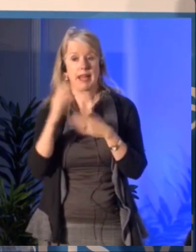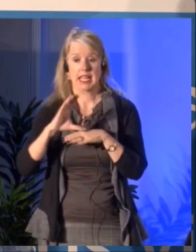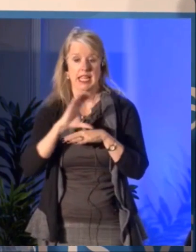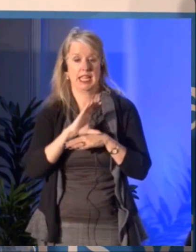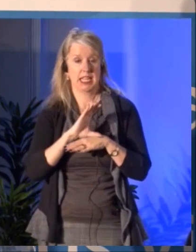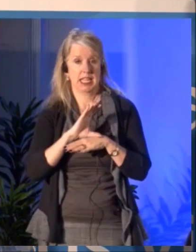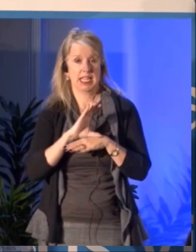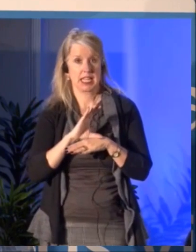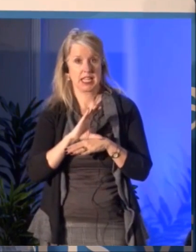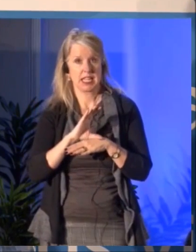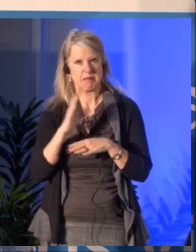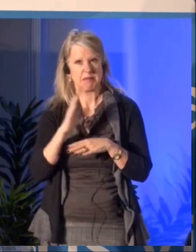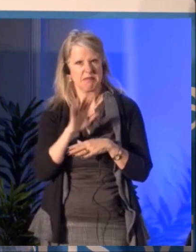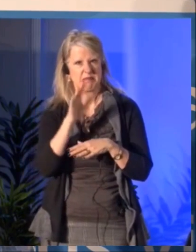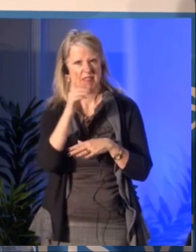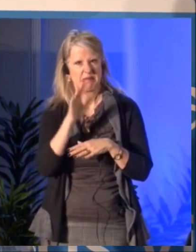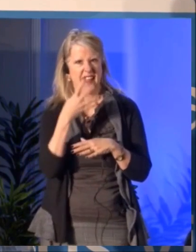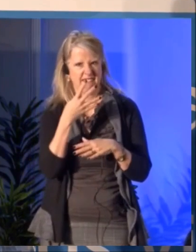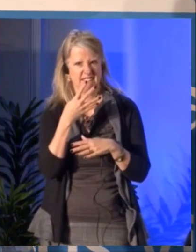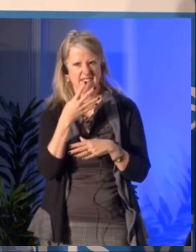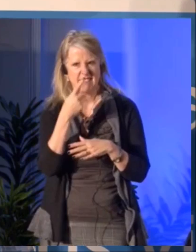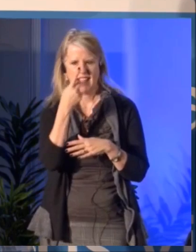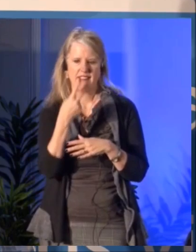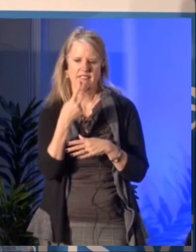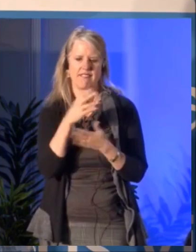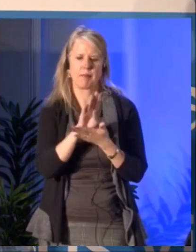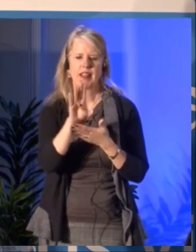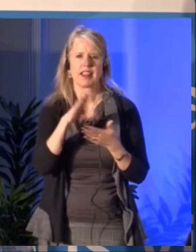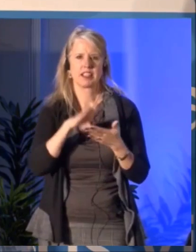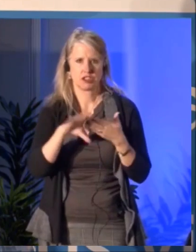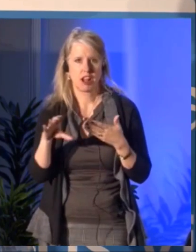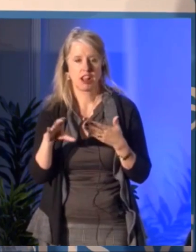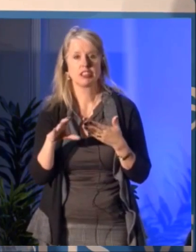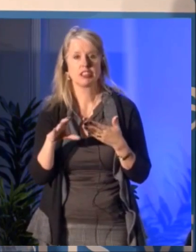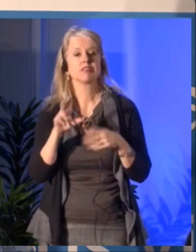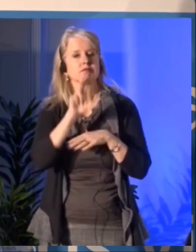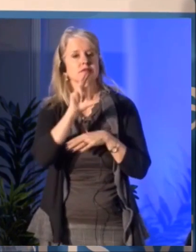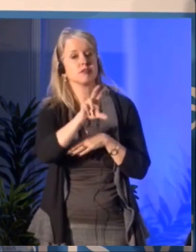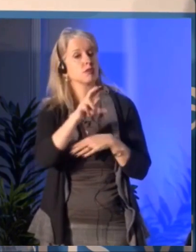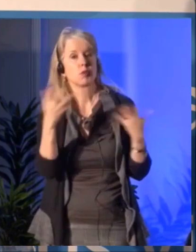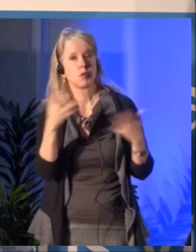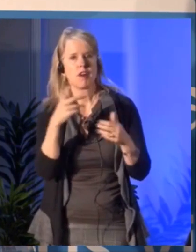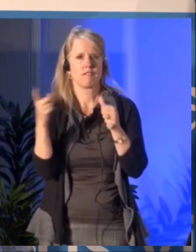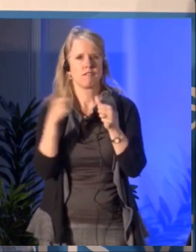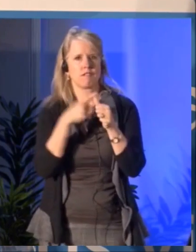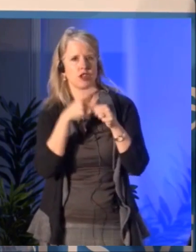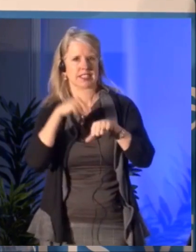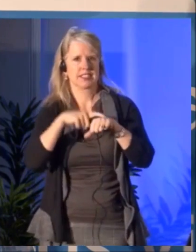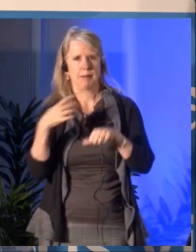which is roughly half a billion dollars needs to go to first-time applicants to the Canada Council.